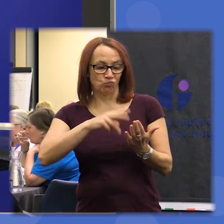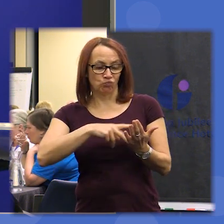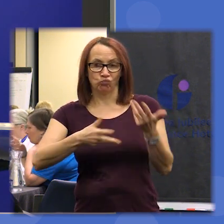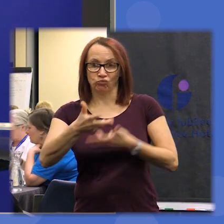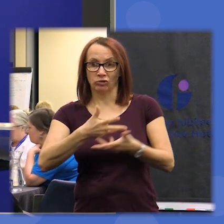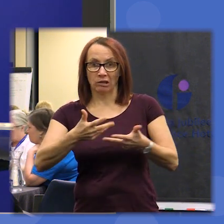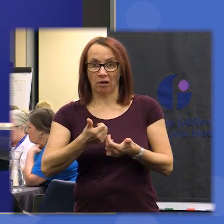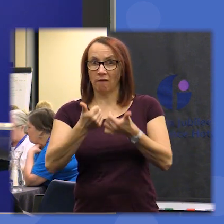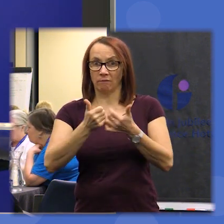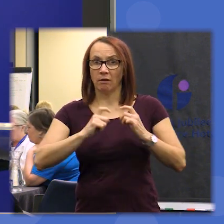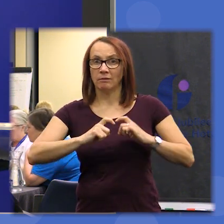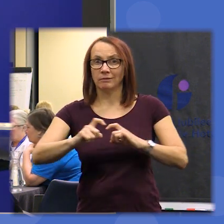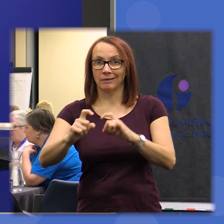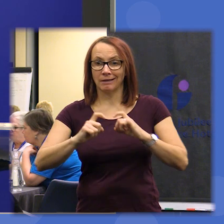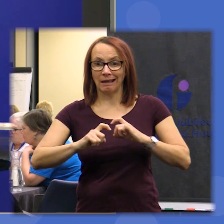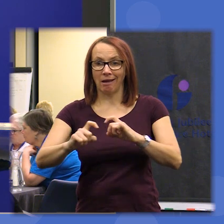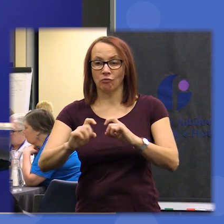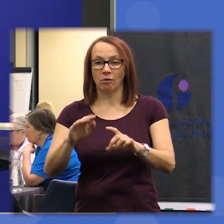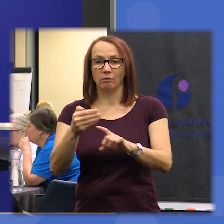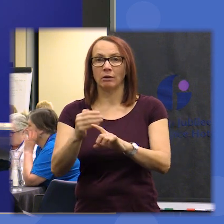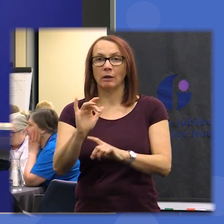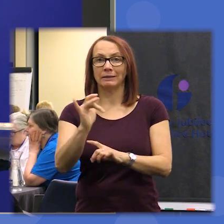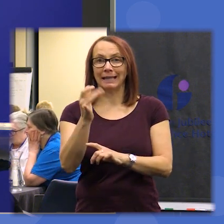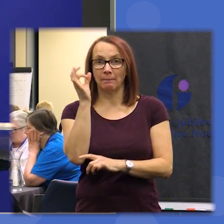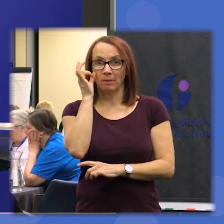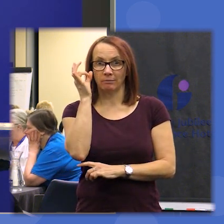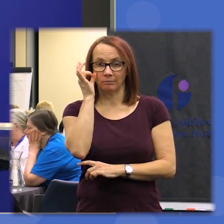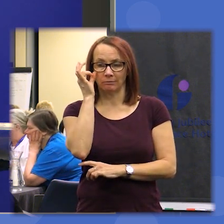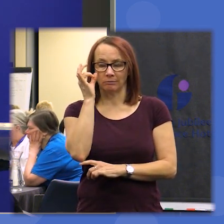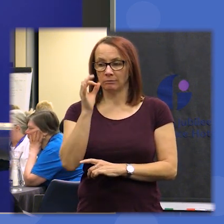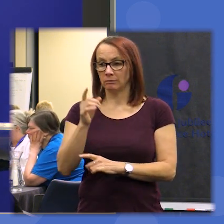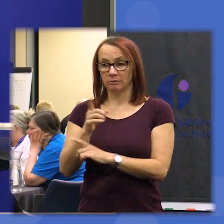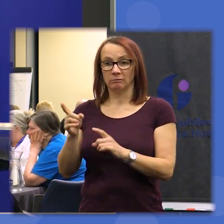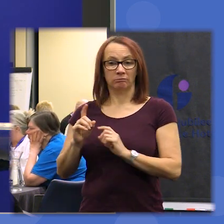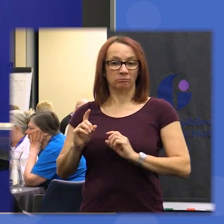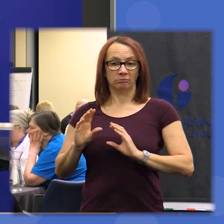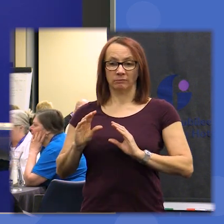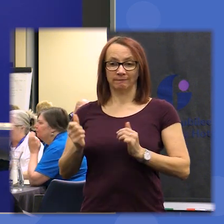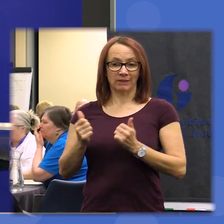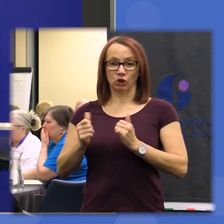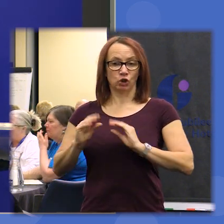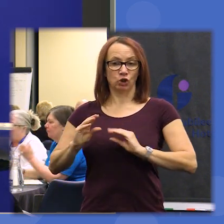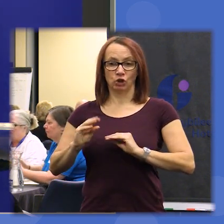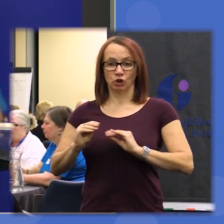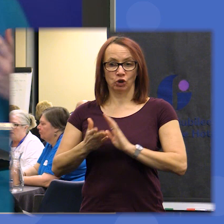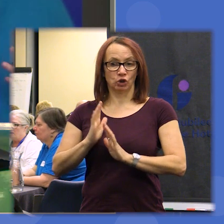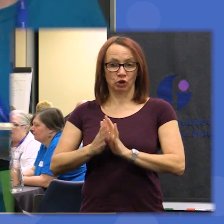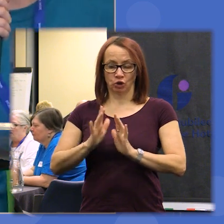continue reviewing for another 10 minutes or so but for those of you that have gone through your lists you've got a little bit familiar with everything